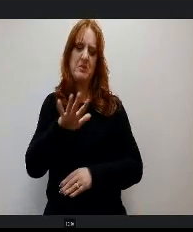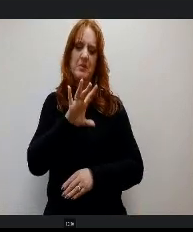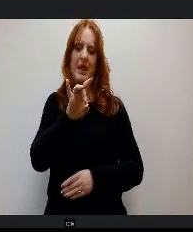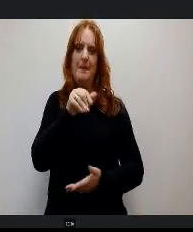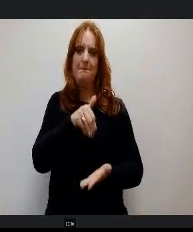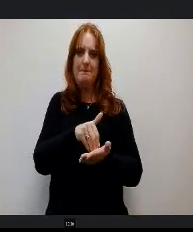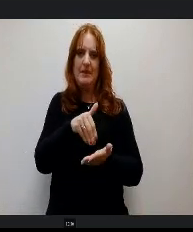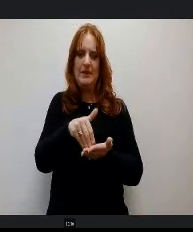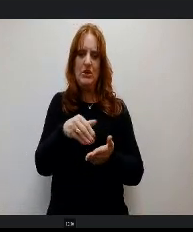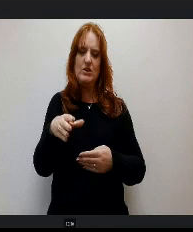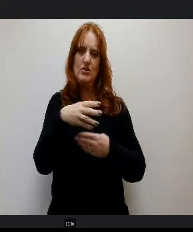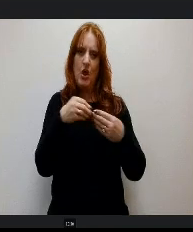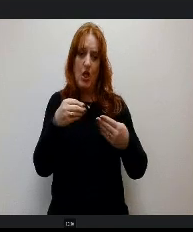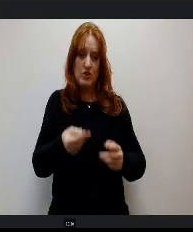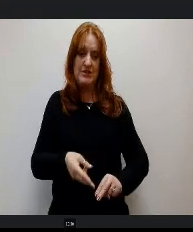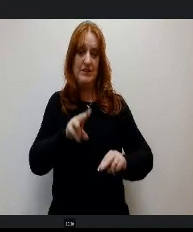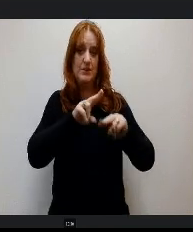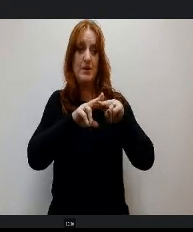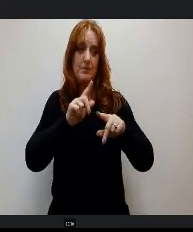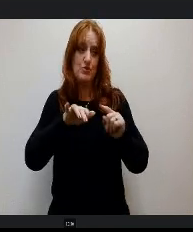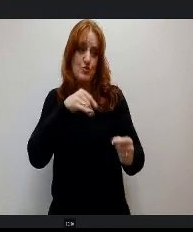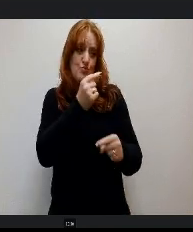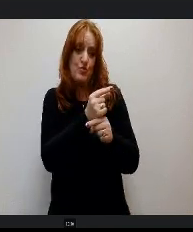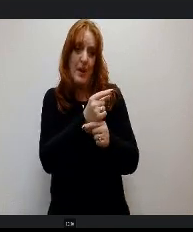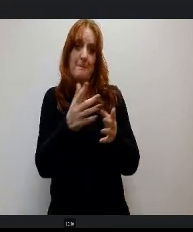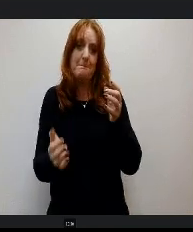re right on the vast majority of it is the projects on the Academy. Thank you.